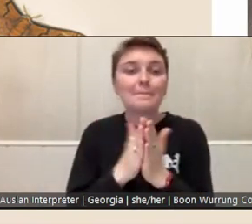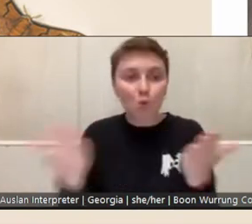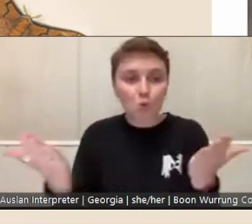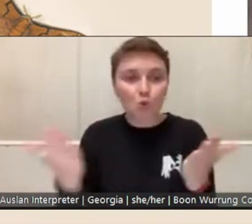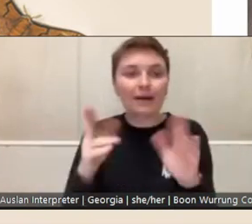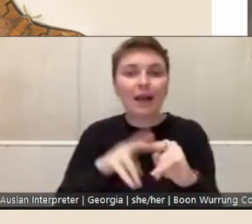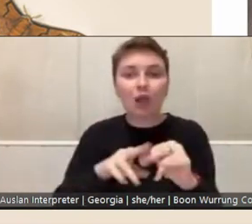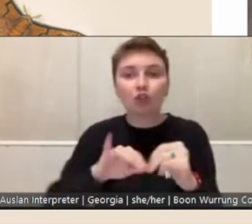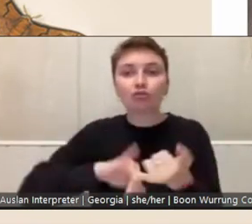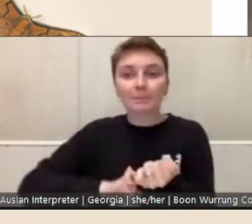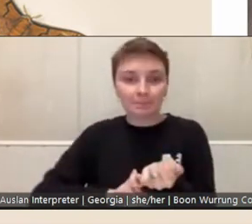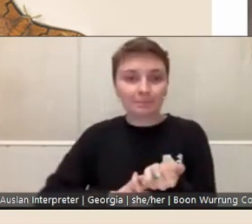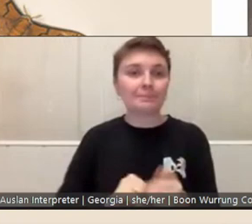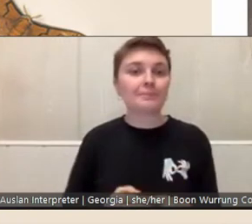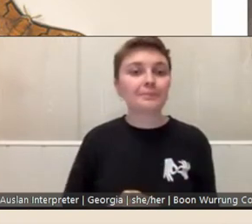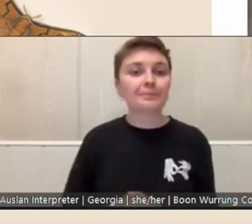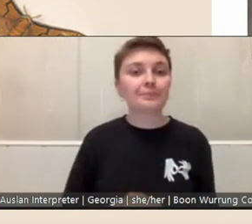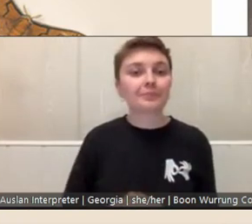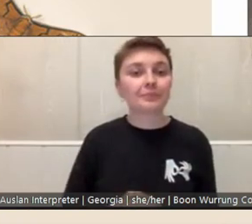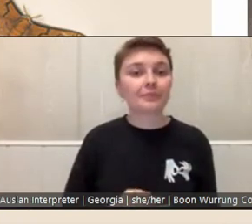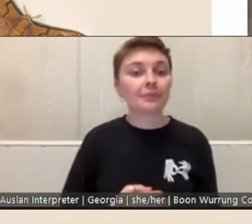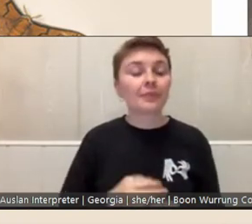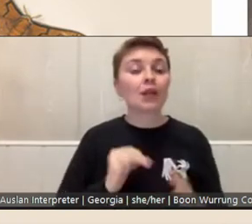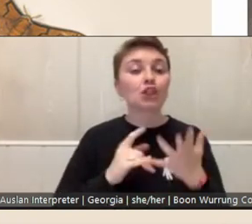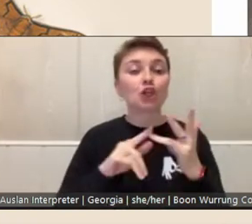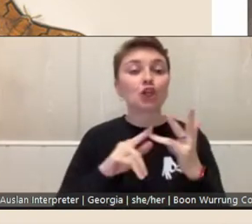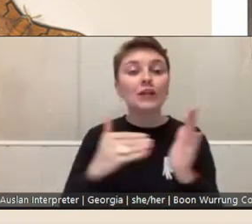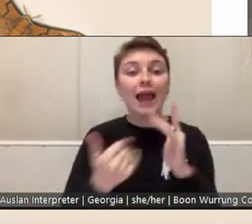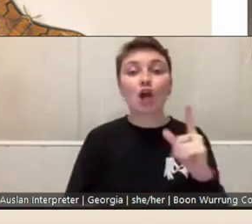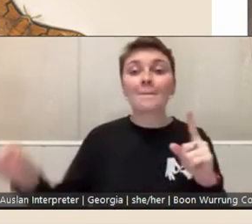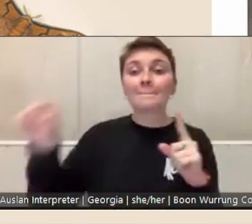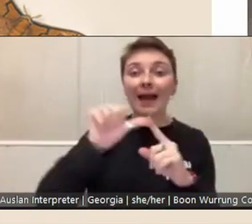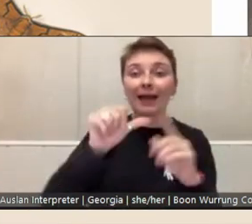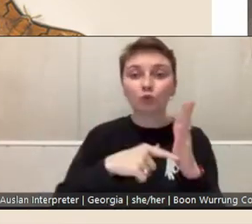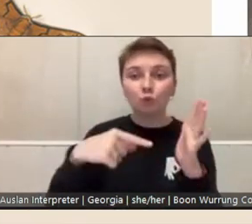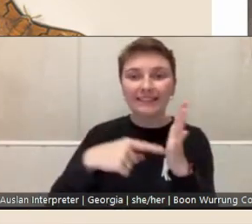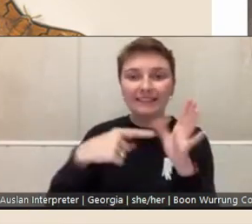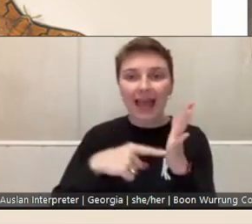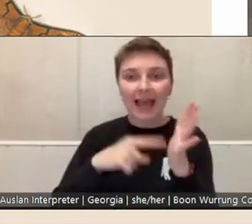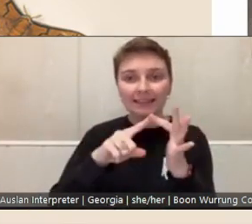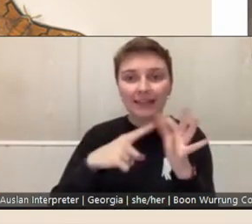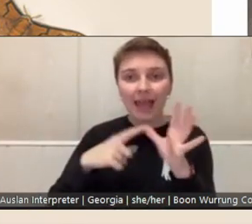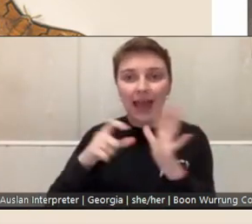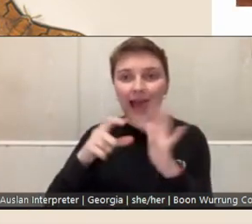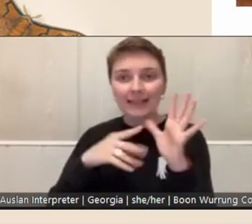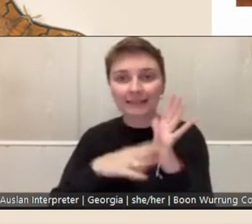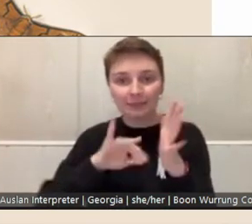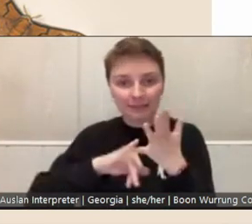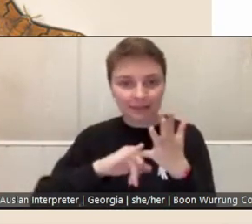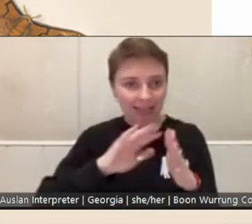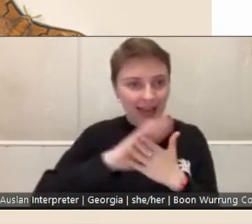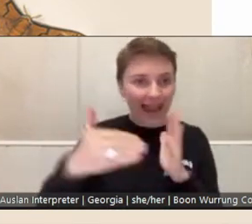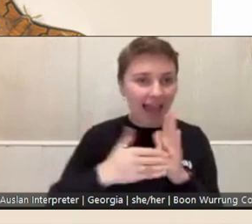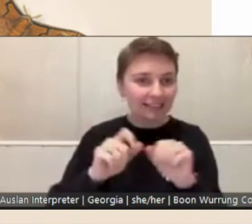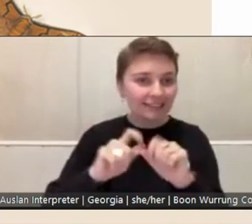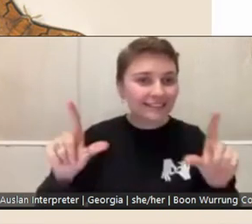So just going back to Tate Adams, which is the last slide here,